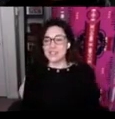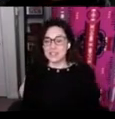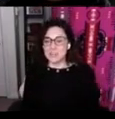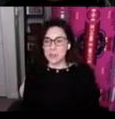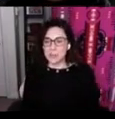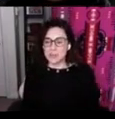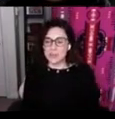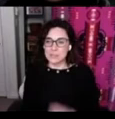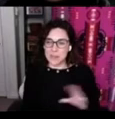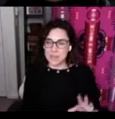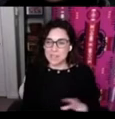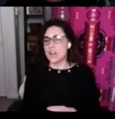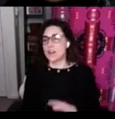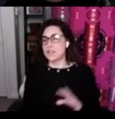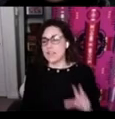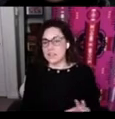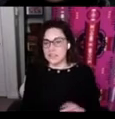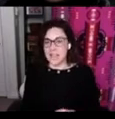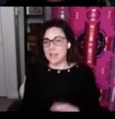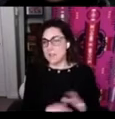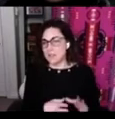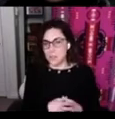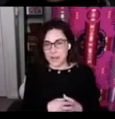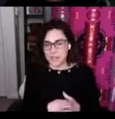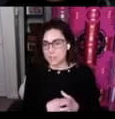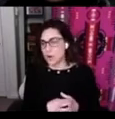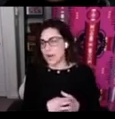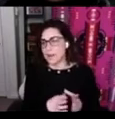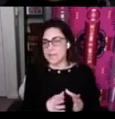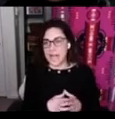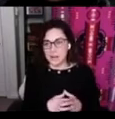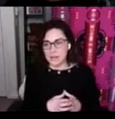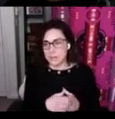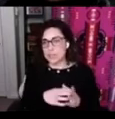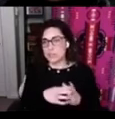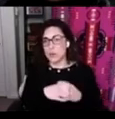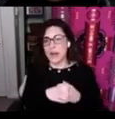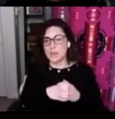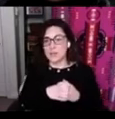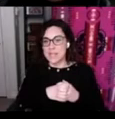in the purple space are things like mentor apprentice programs, adult immersion programs,